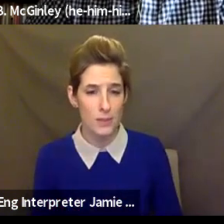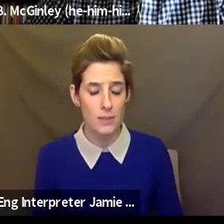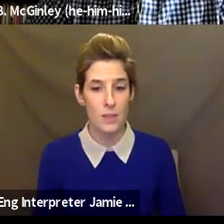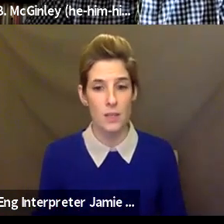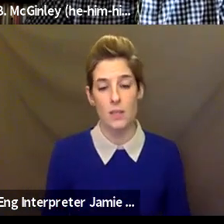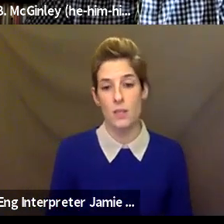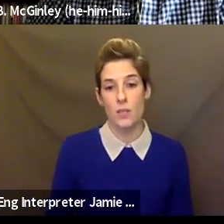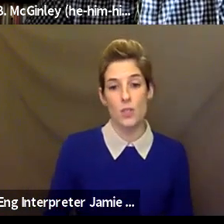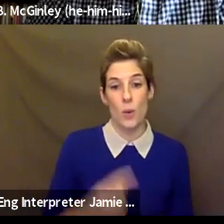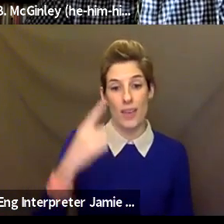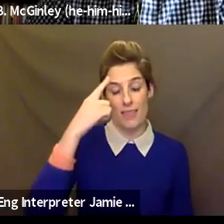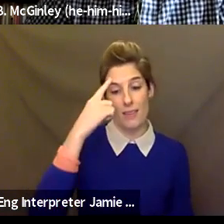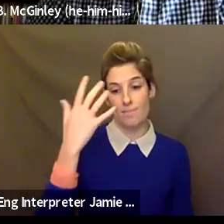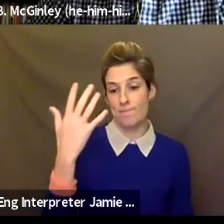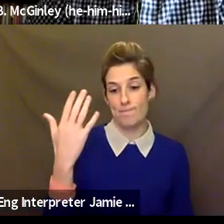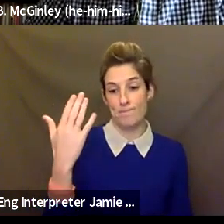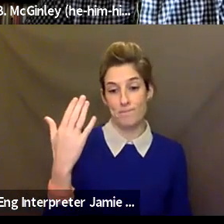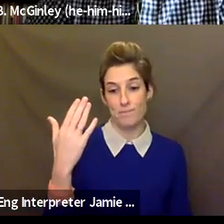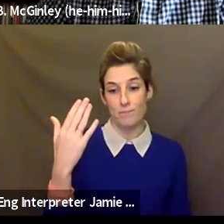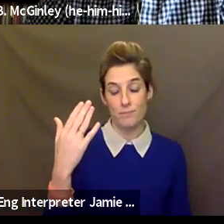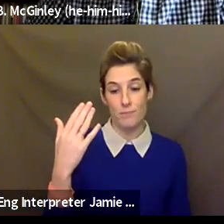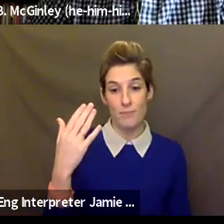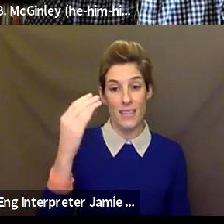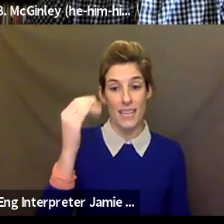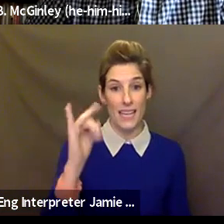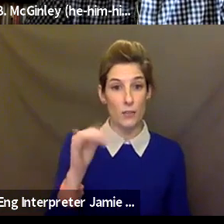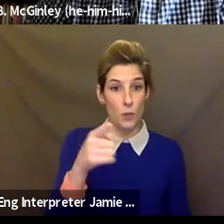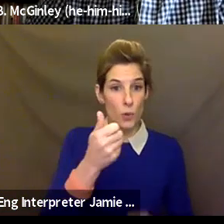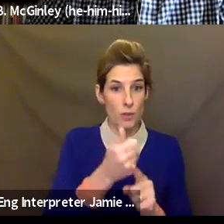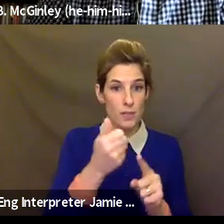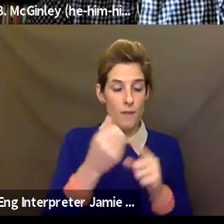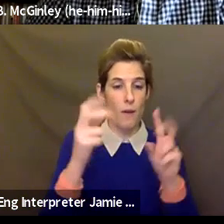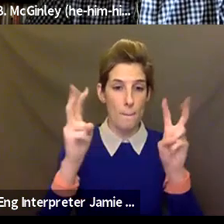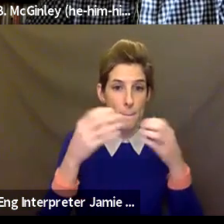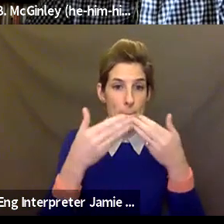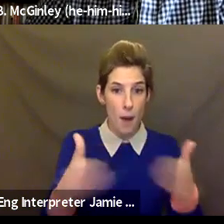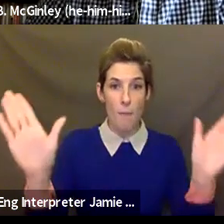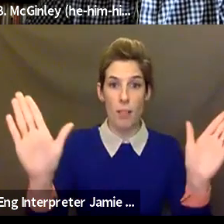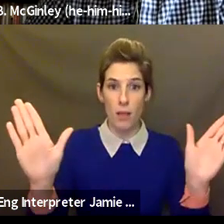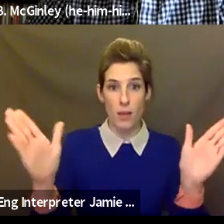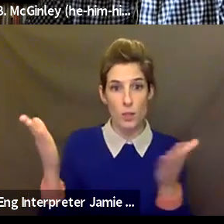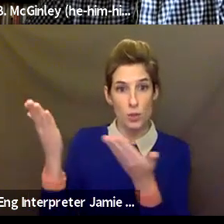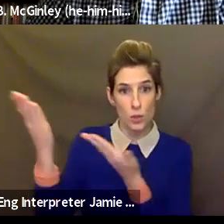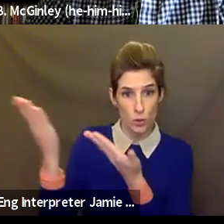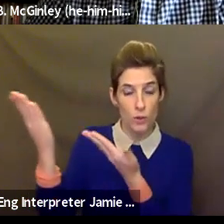institutions that see themselves as public institutions, right, providing a public service to a certain degree as nonprofit